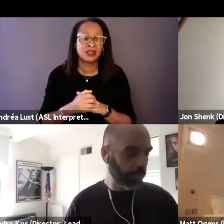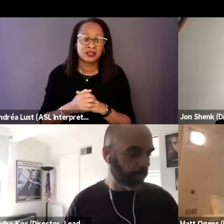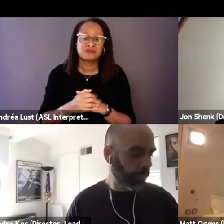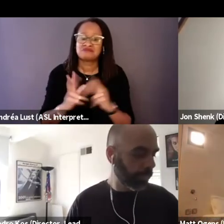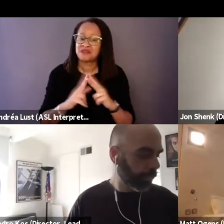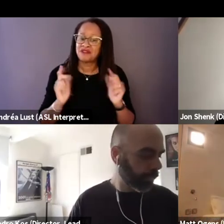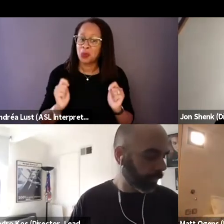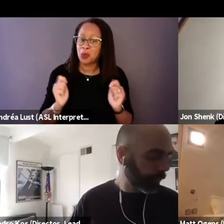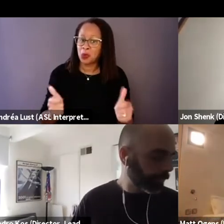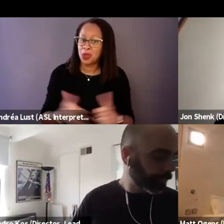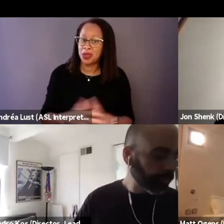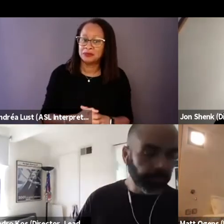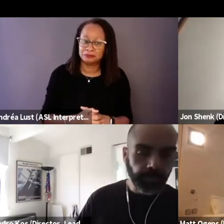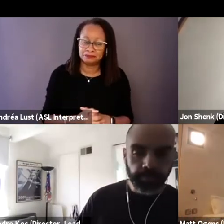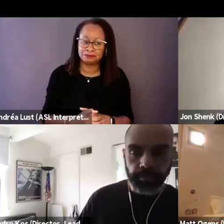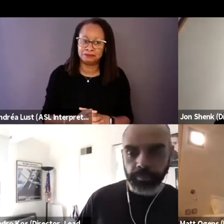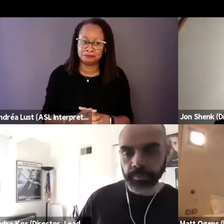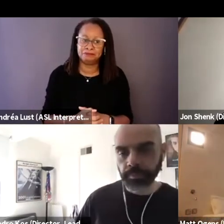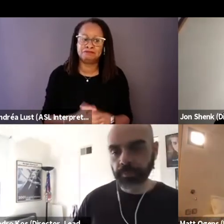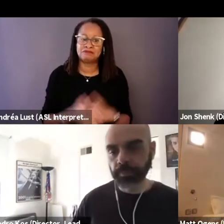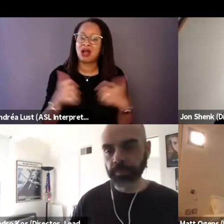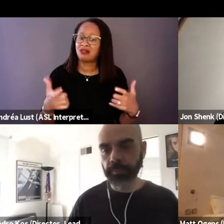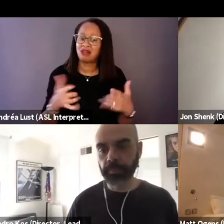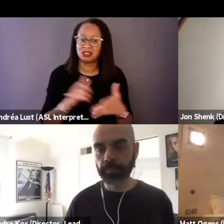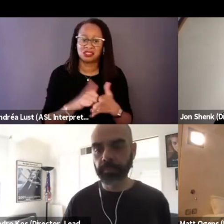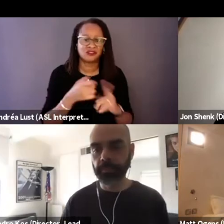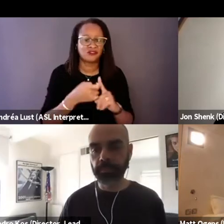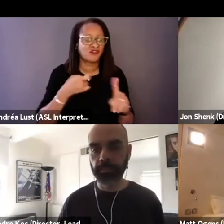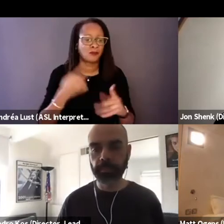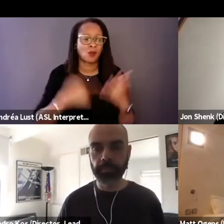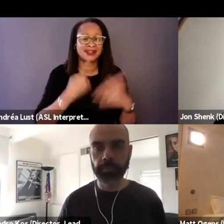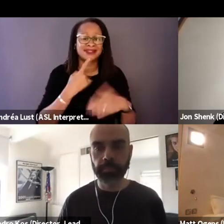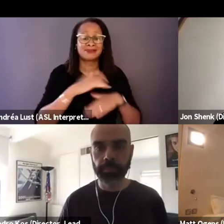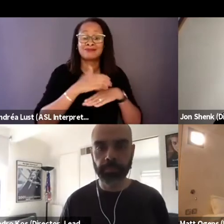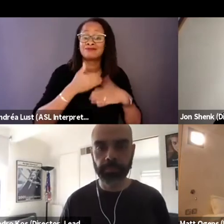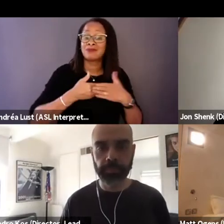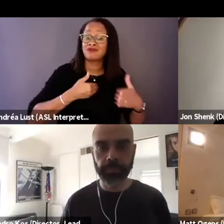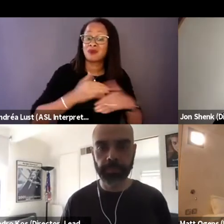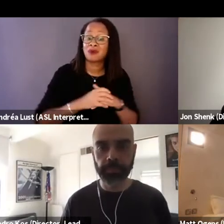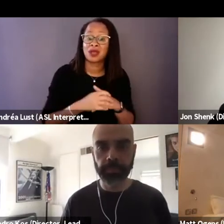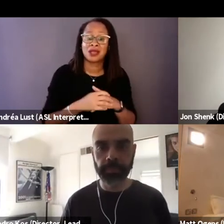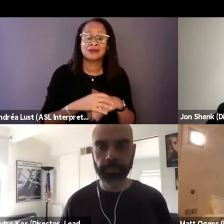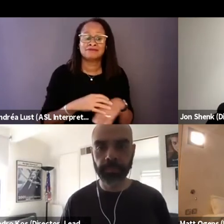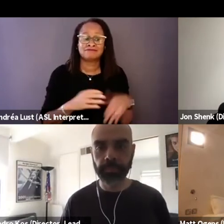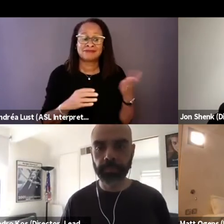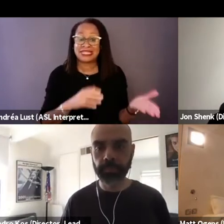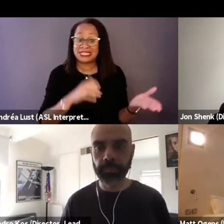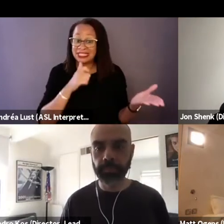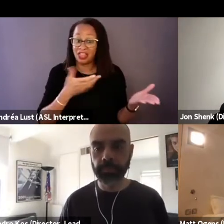And I think that a lot of that came from what I said earlier of, even though he wasn't there spending 10 years